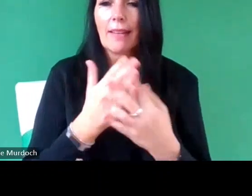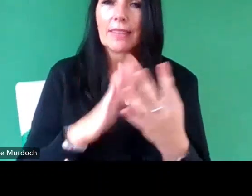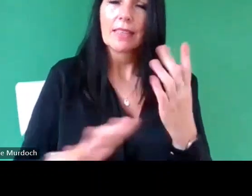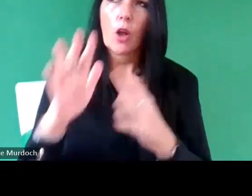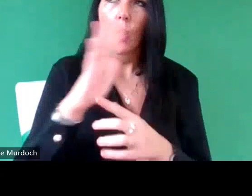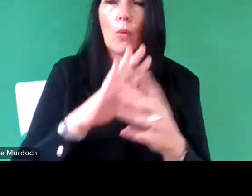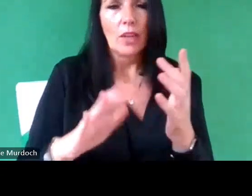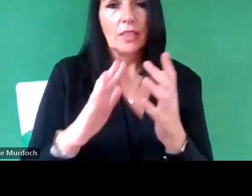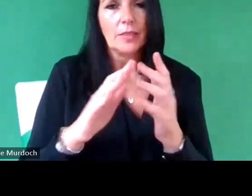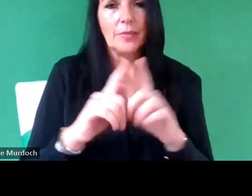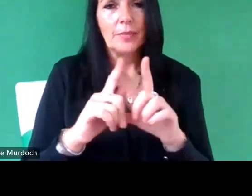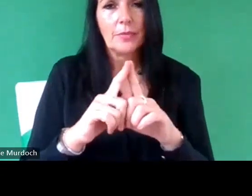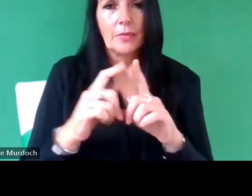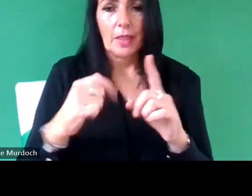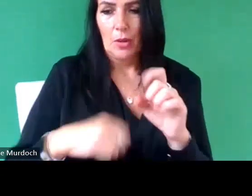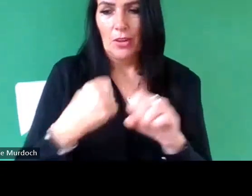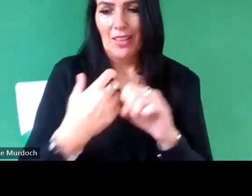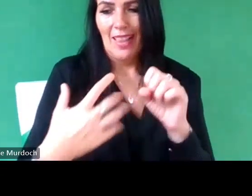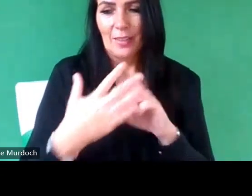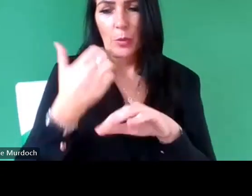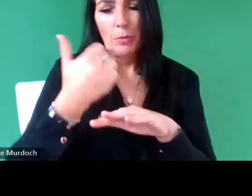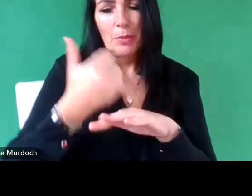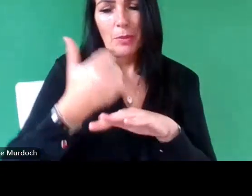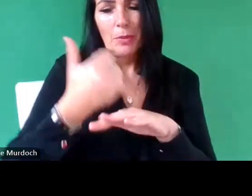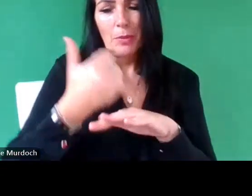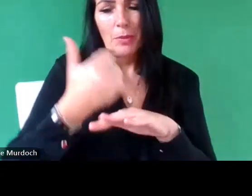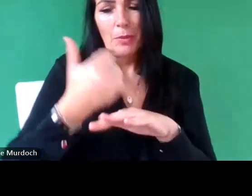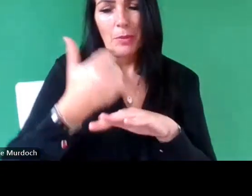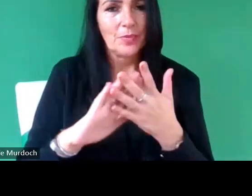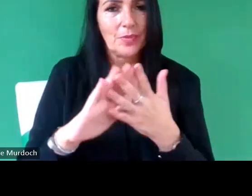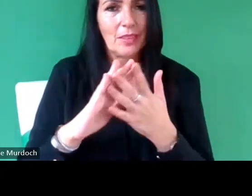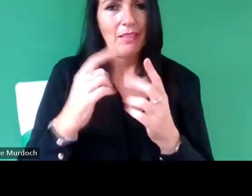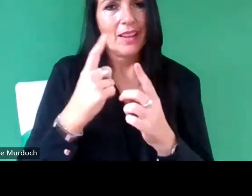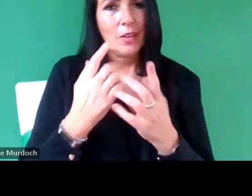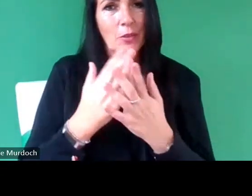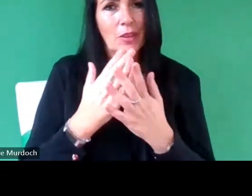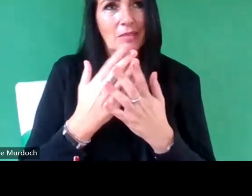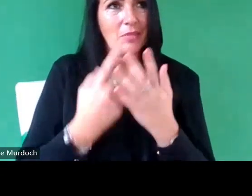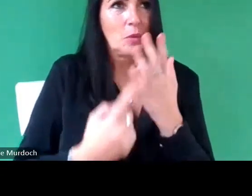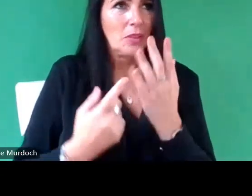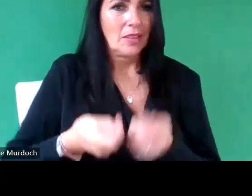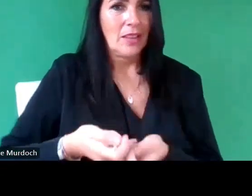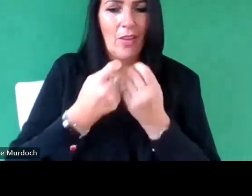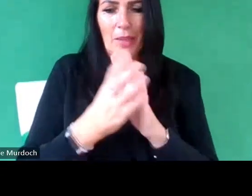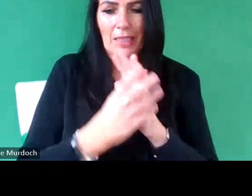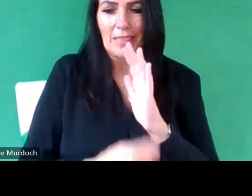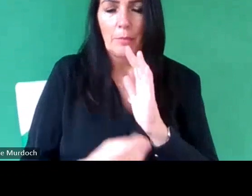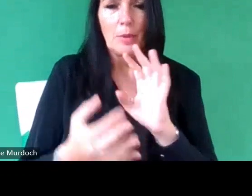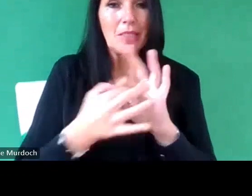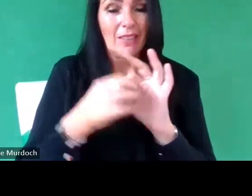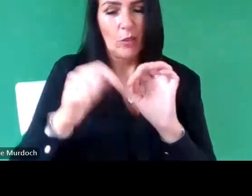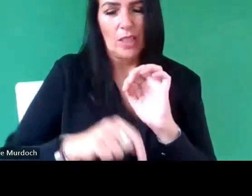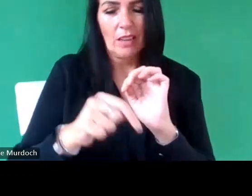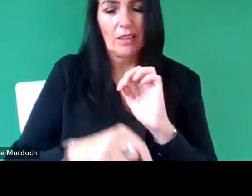because we're Glasgow based um I can only really cite examples that are used here um such as the